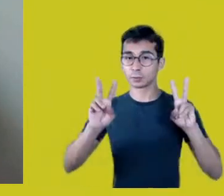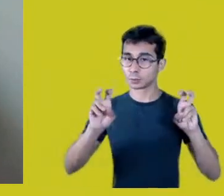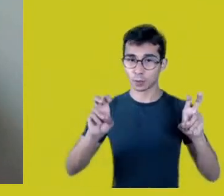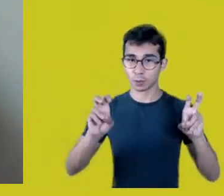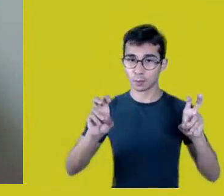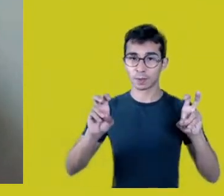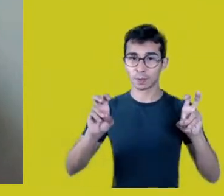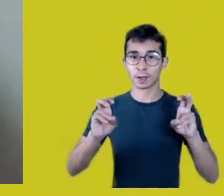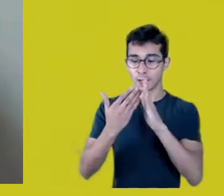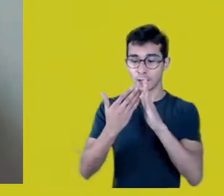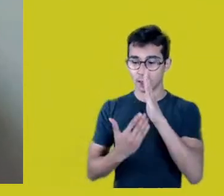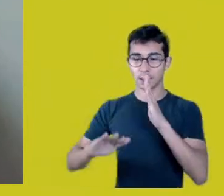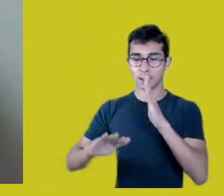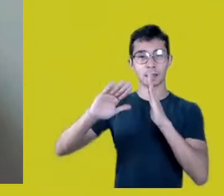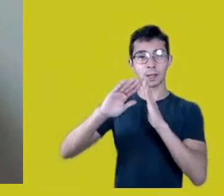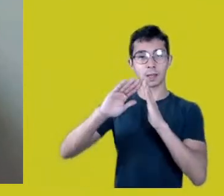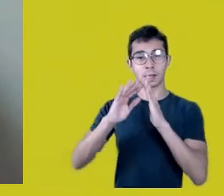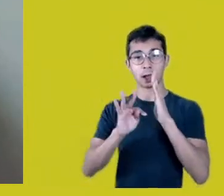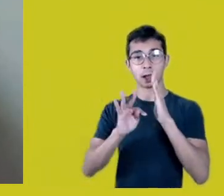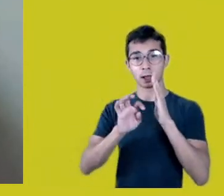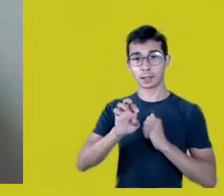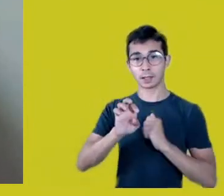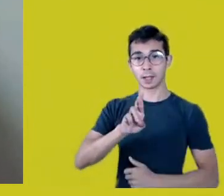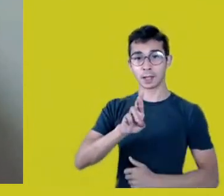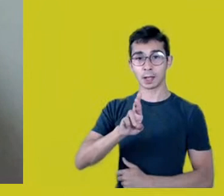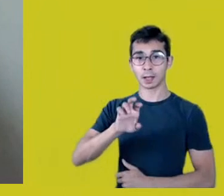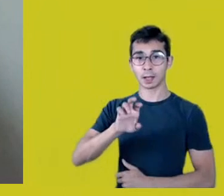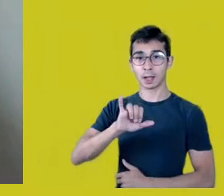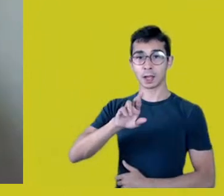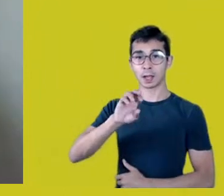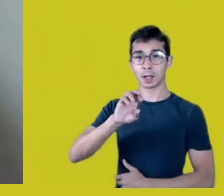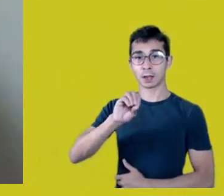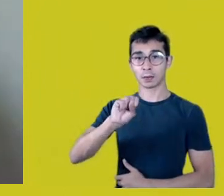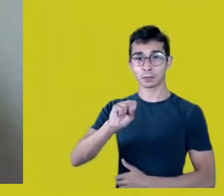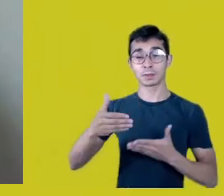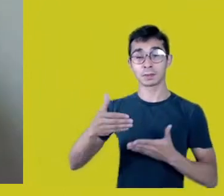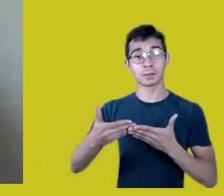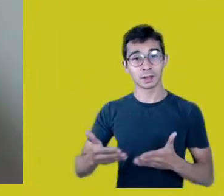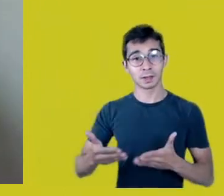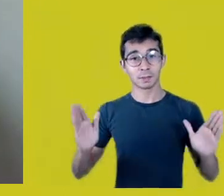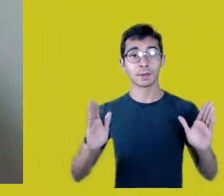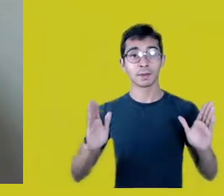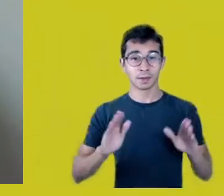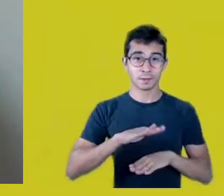It is a convergence and construction of thought territories,